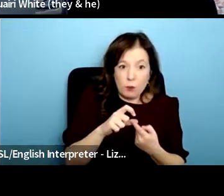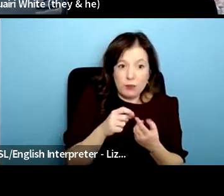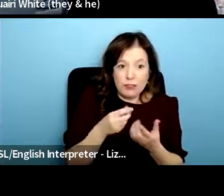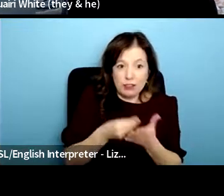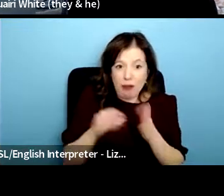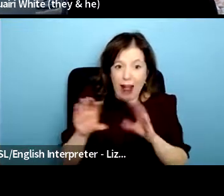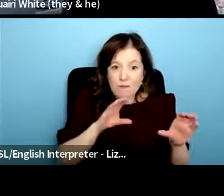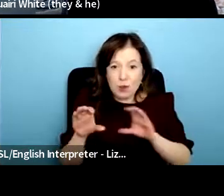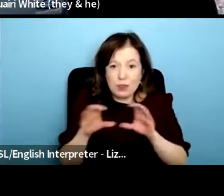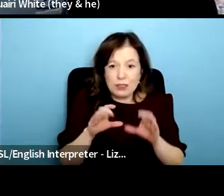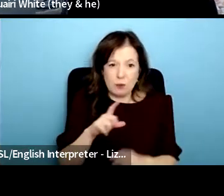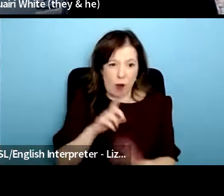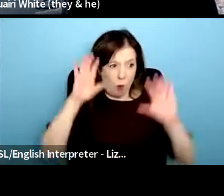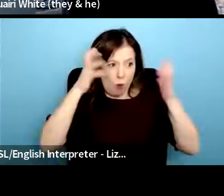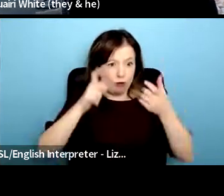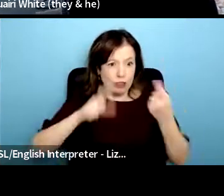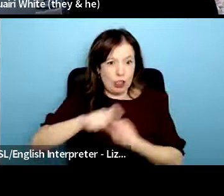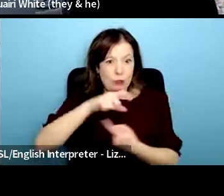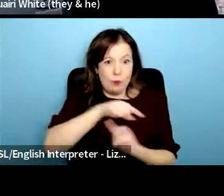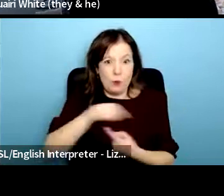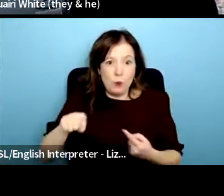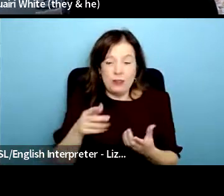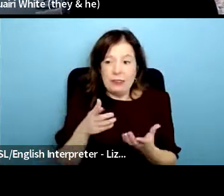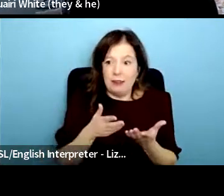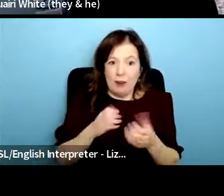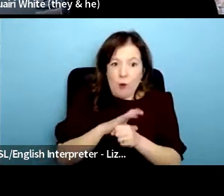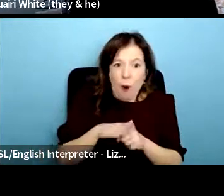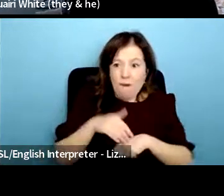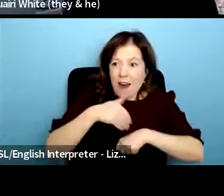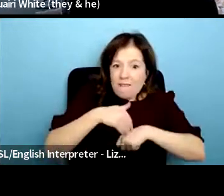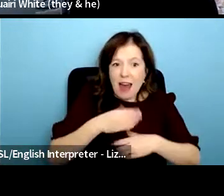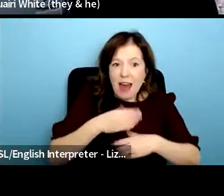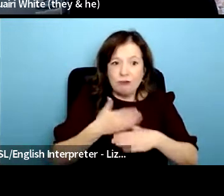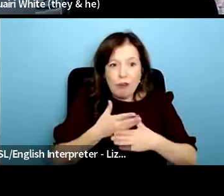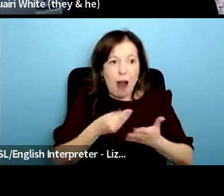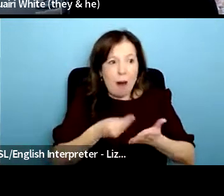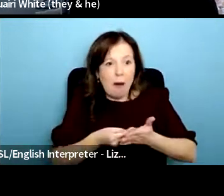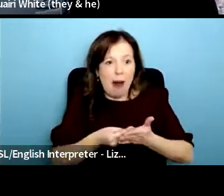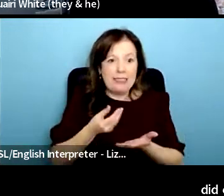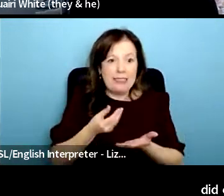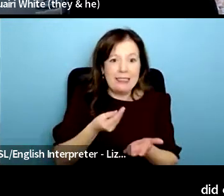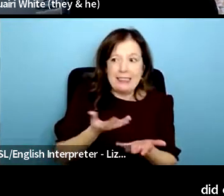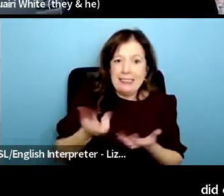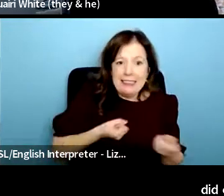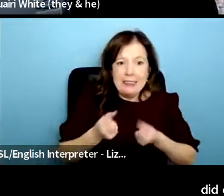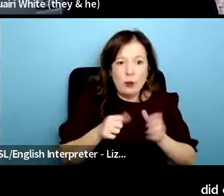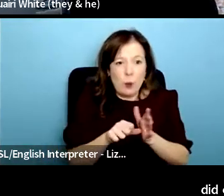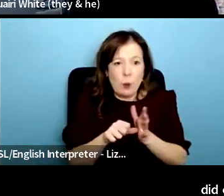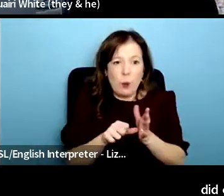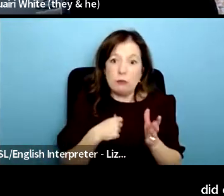from our community that was already suffering but having been able to build up a platform and build